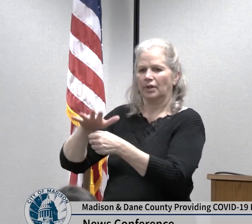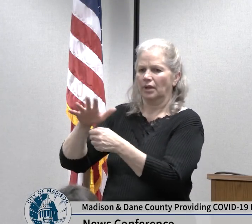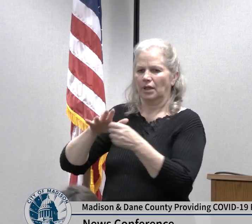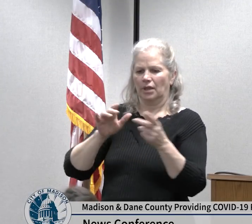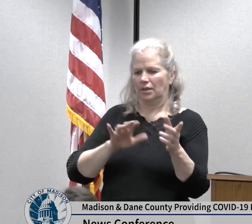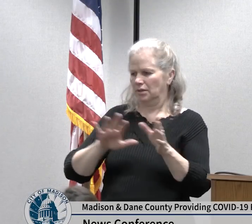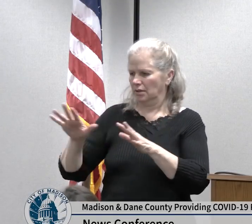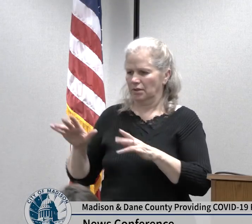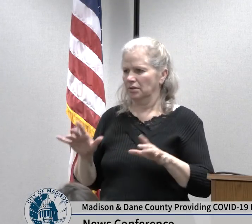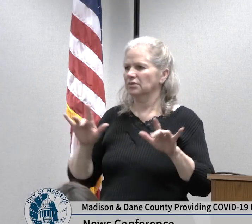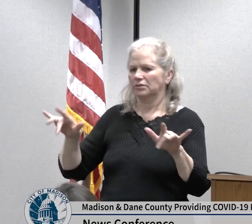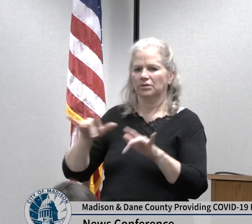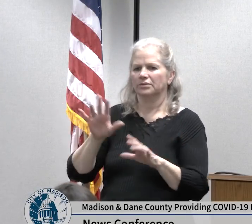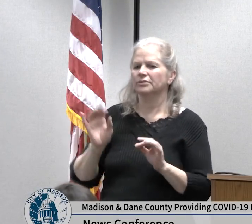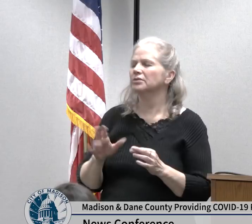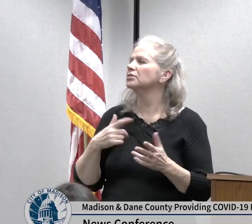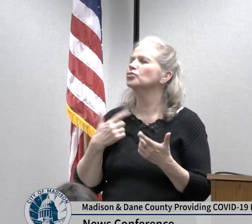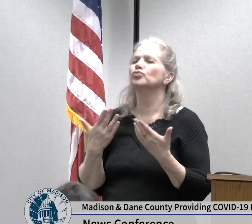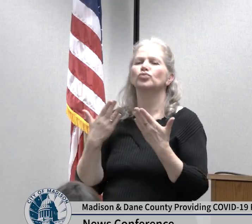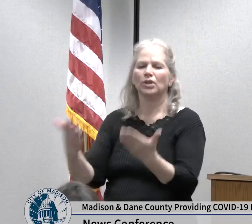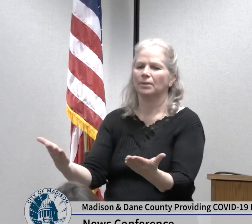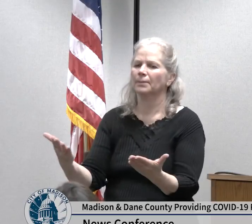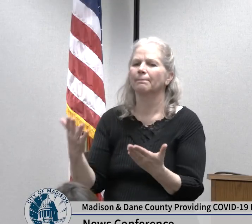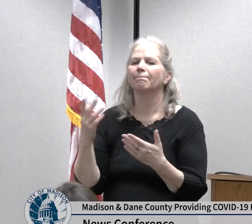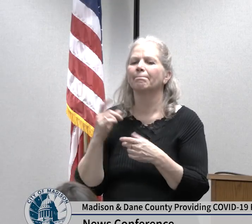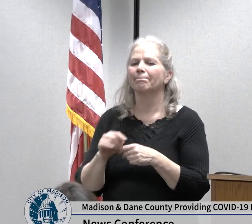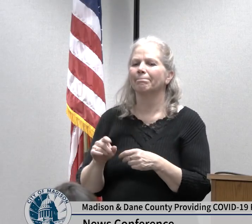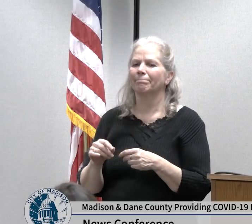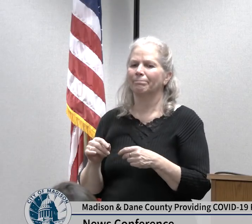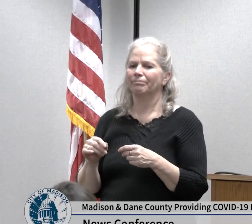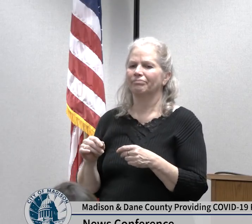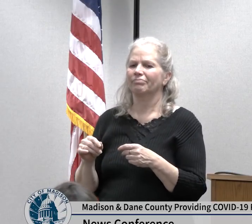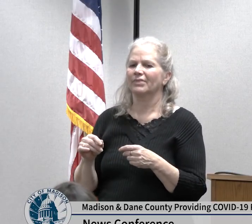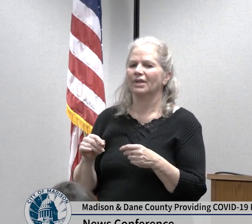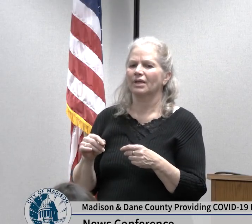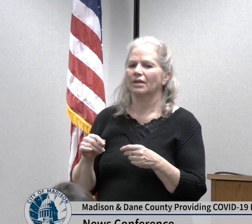recommendations on our public health Madison Dane County website by following